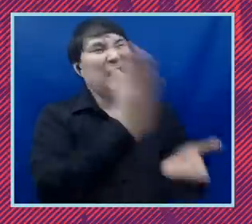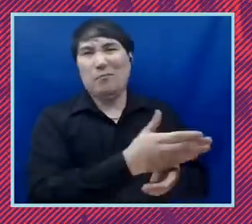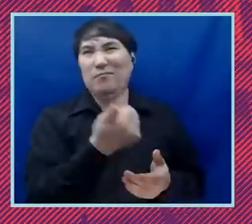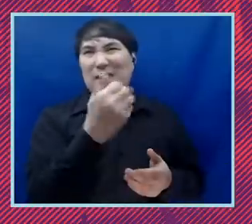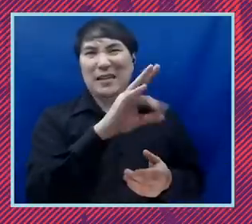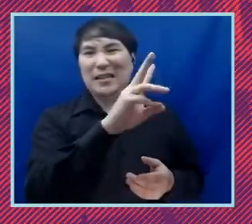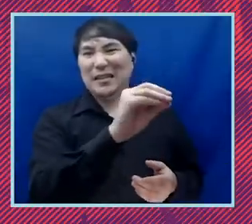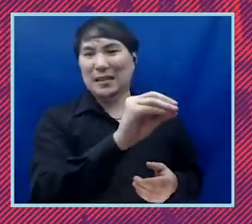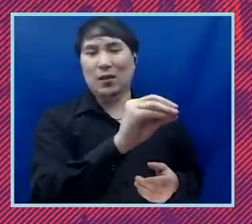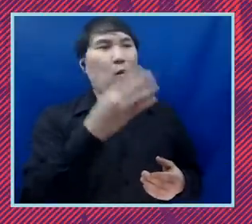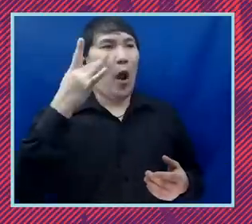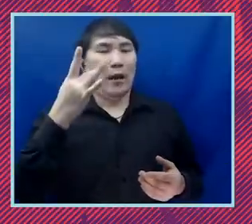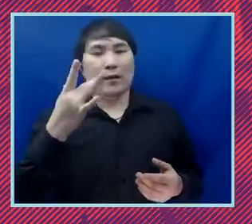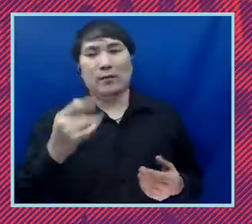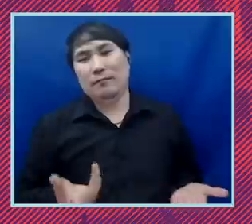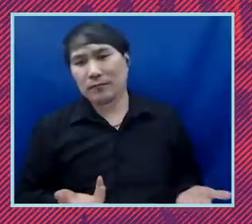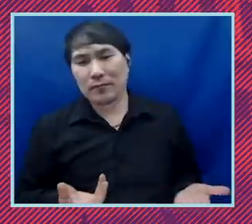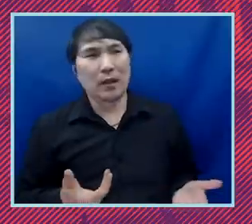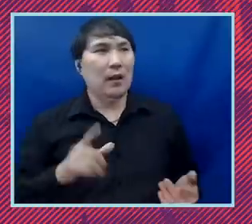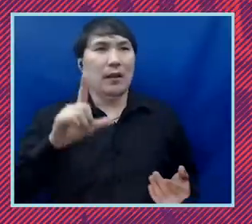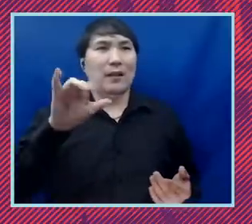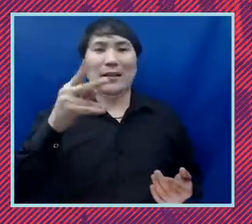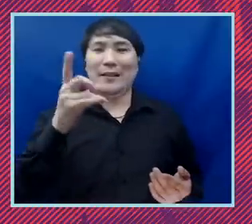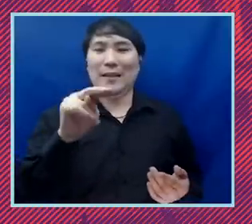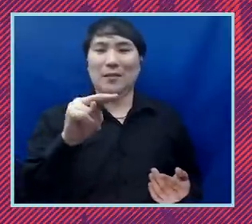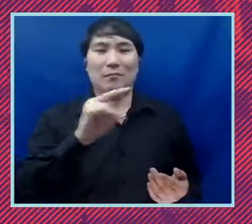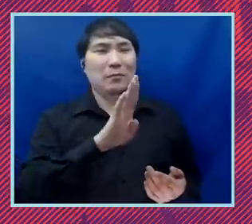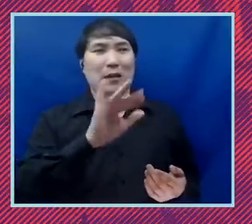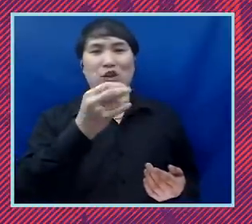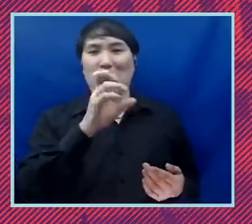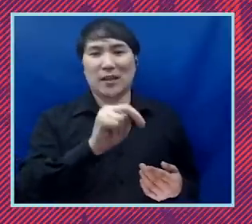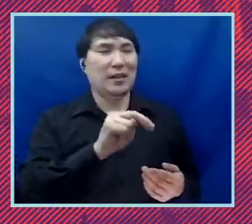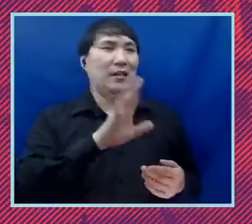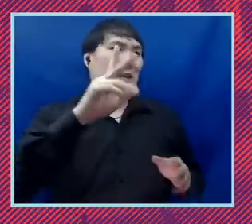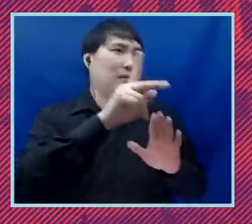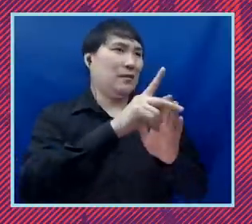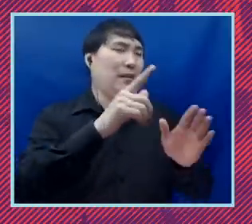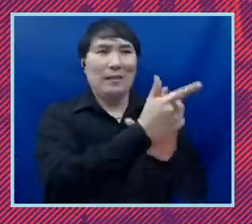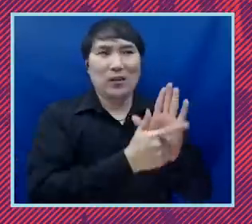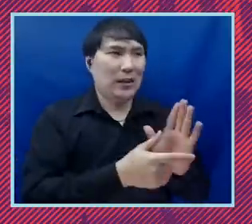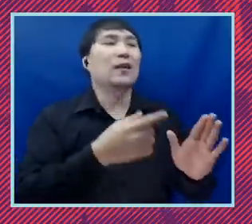was the promise of so much giving lyndon johnson's great society legislation today roughly half of